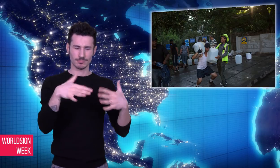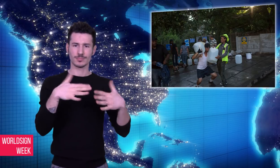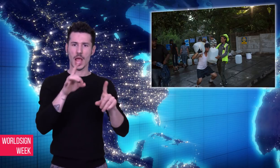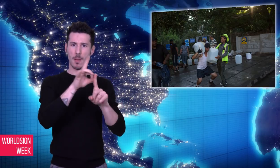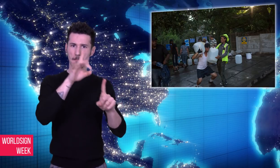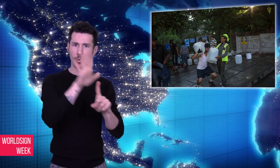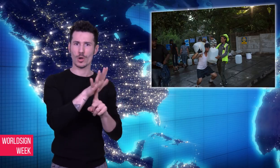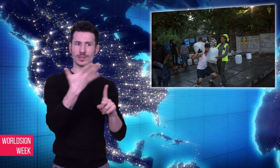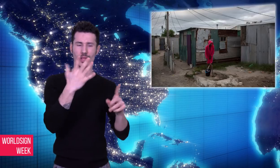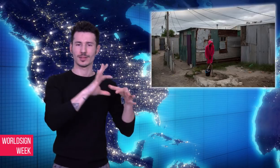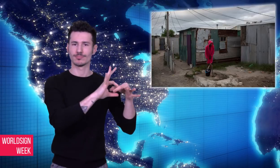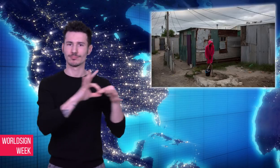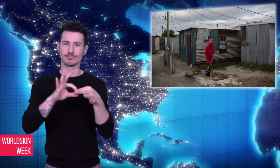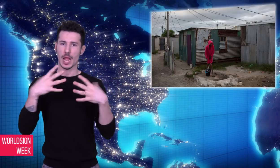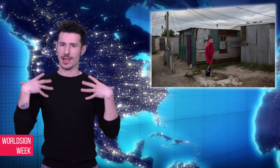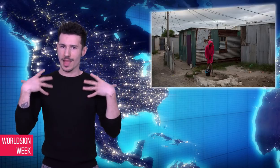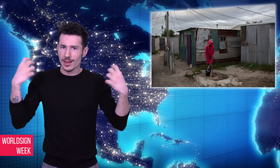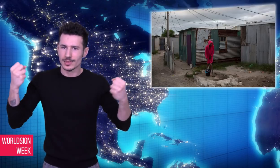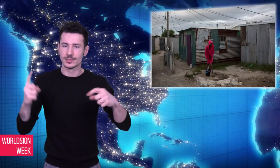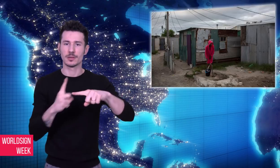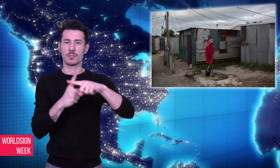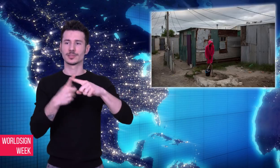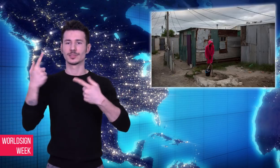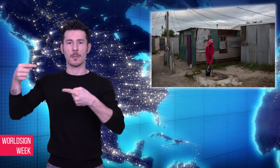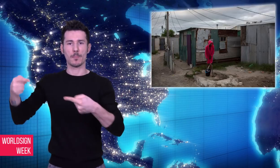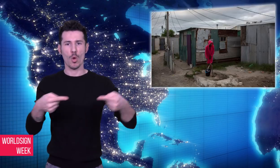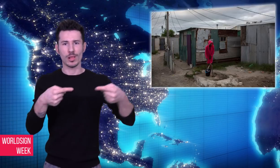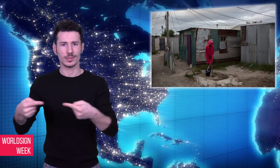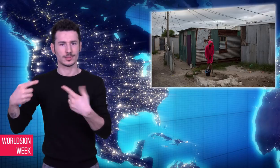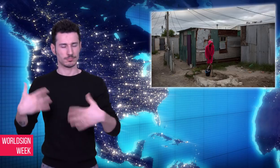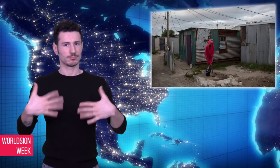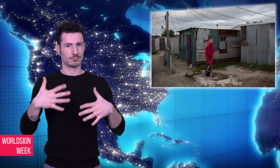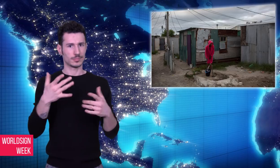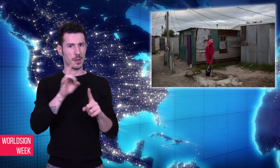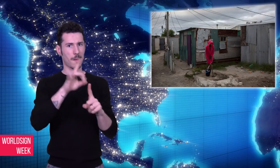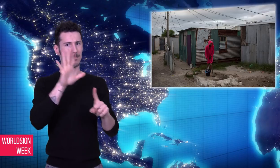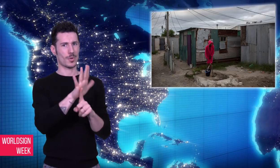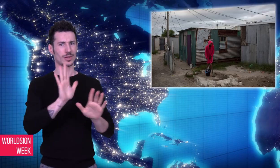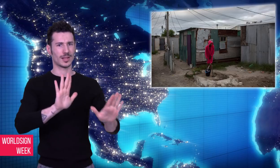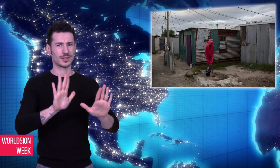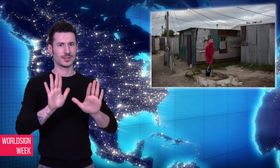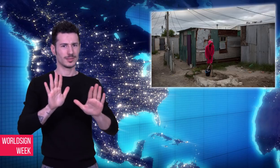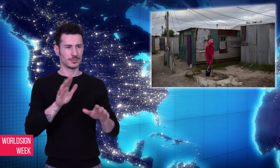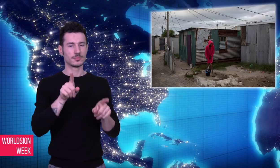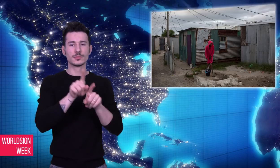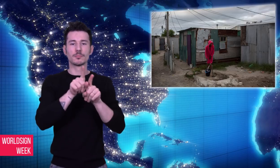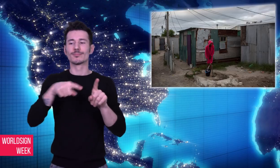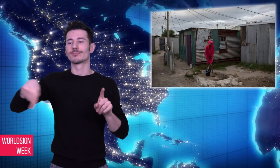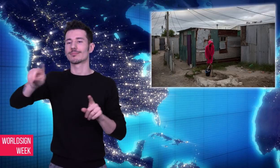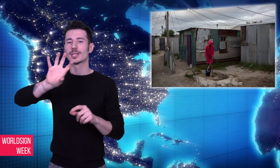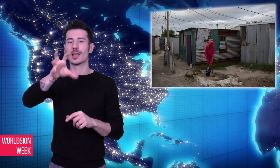supply. The United Nations are urging countries to find ways to conserve